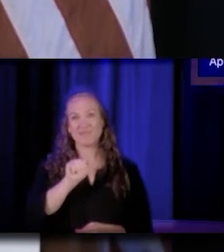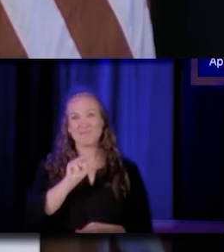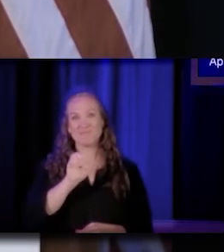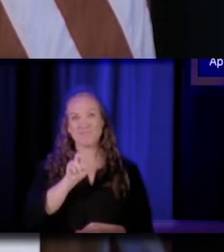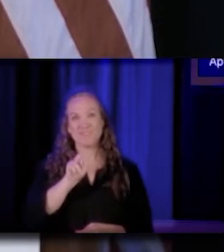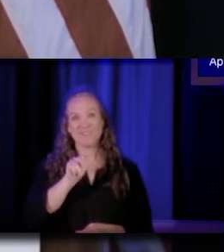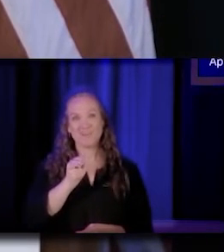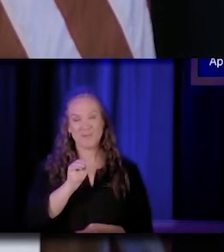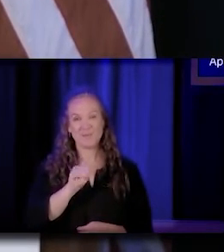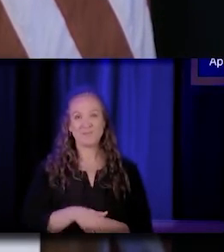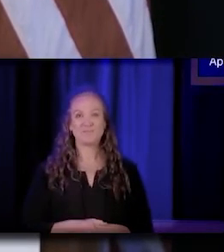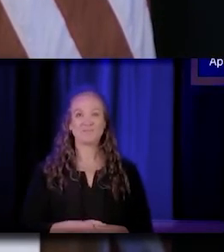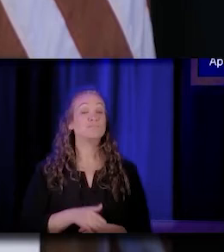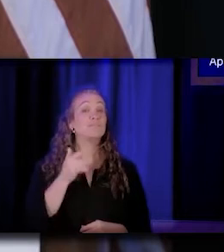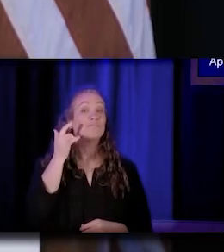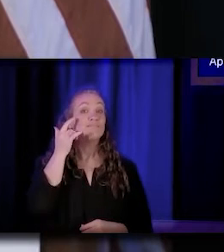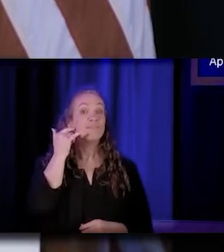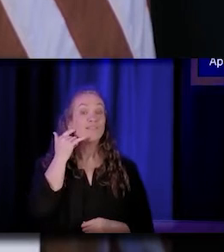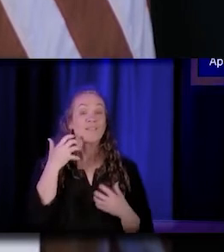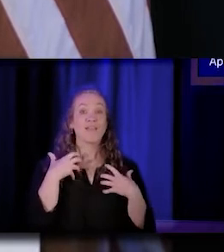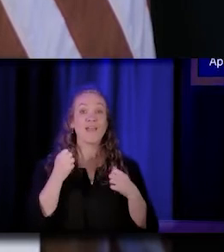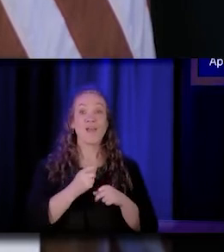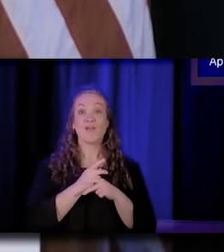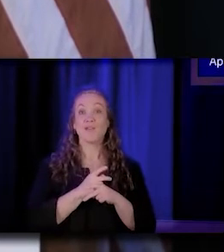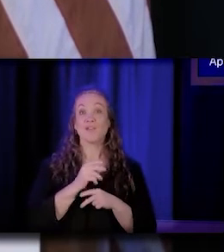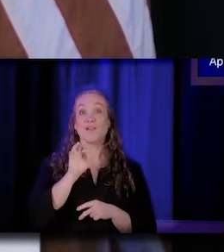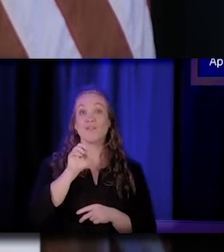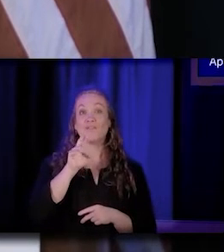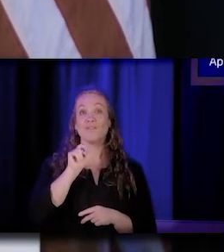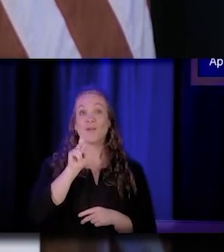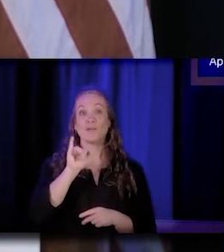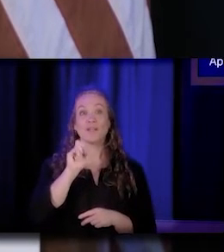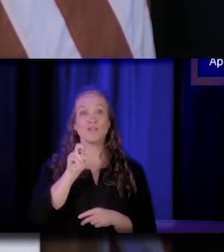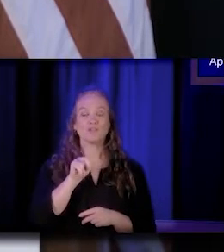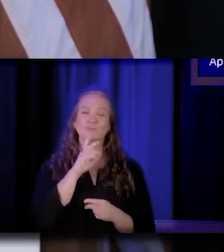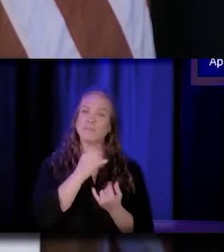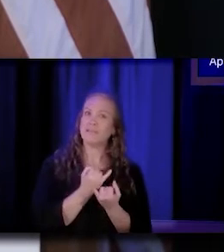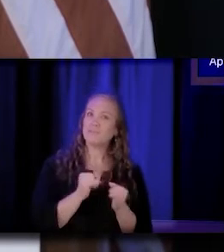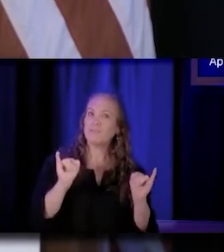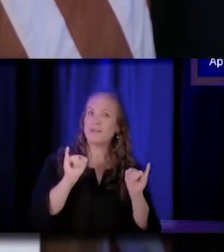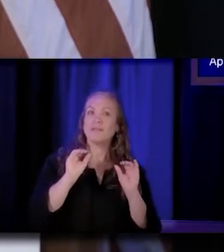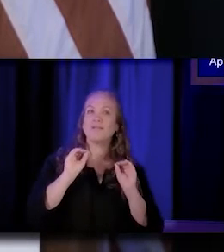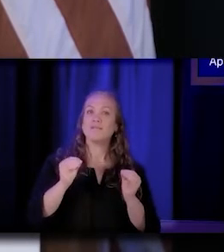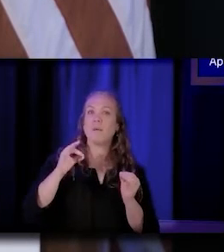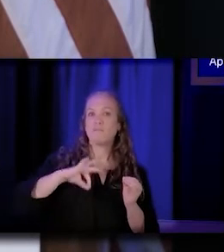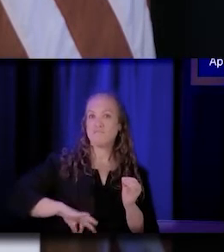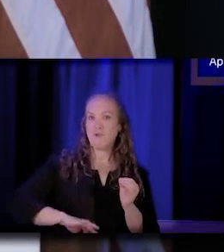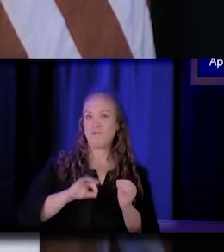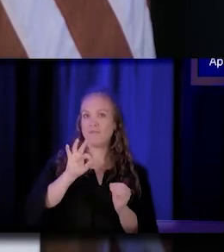The California Healthcare Foundation is an independent nonprofit philanthropy, and we work to improve the healthcare system to make sure